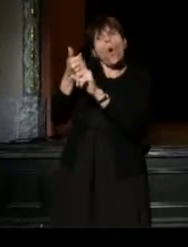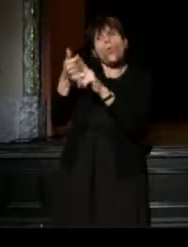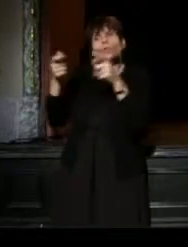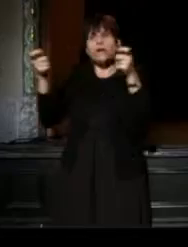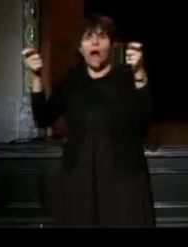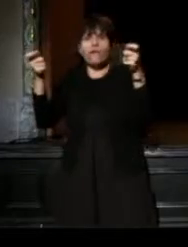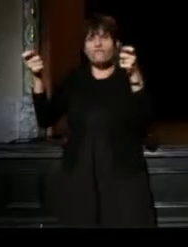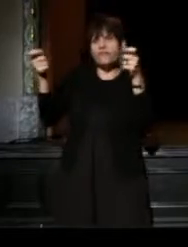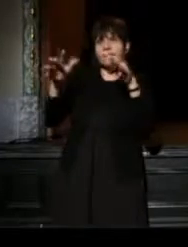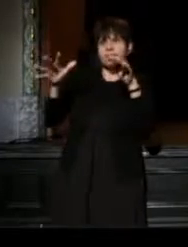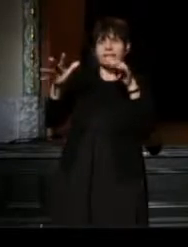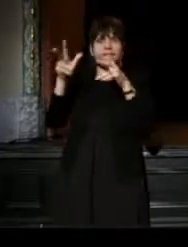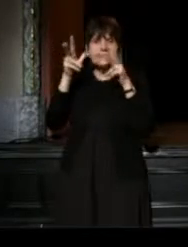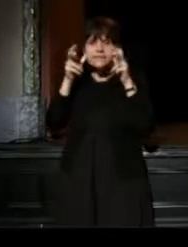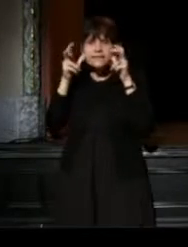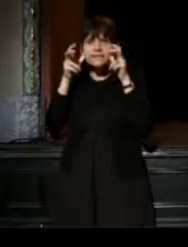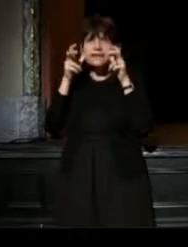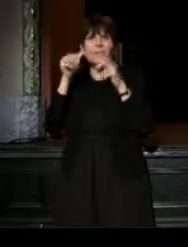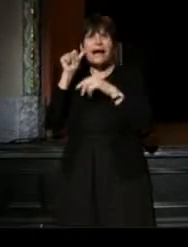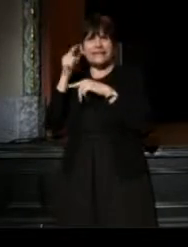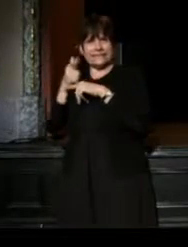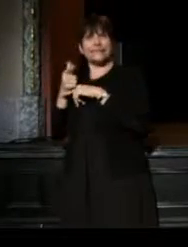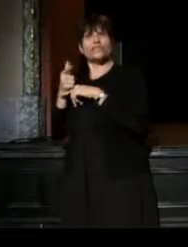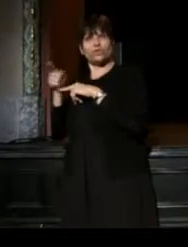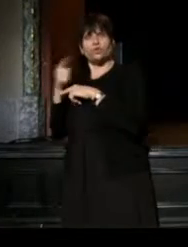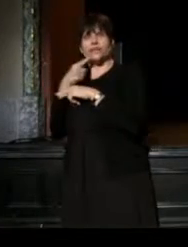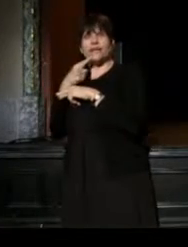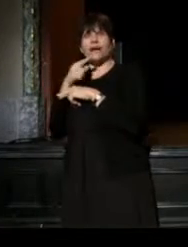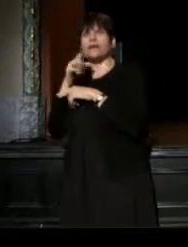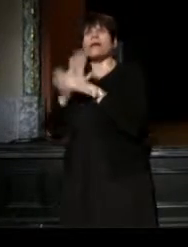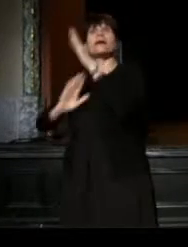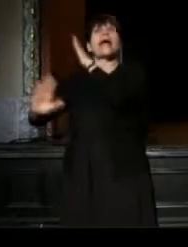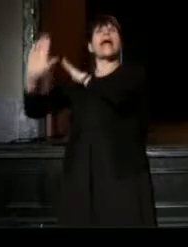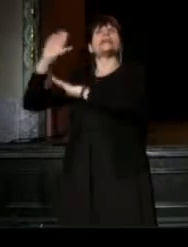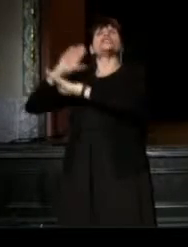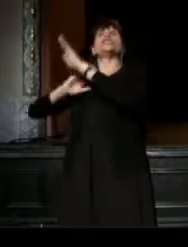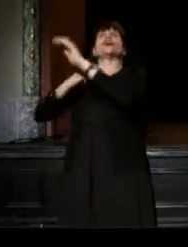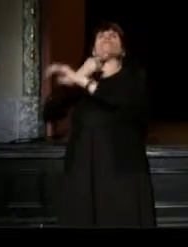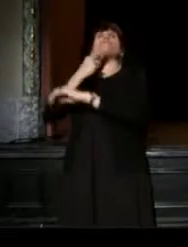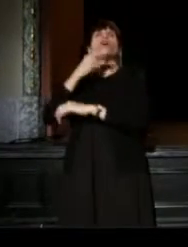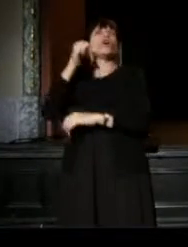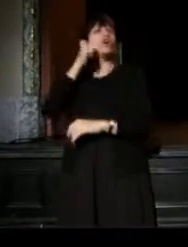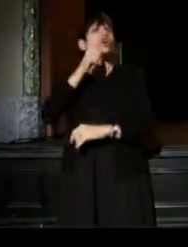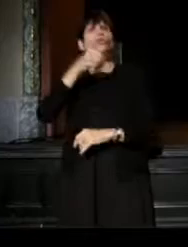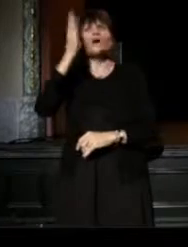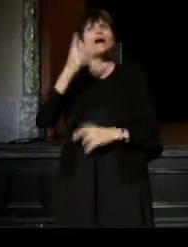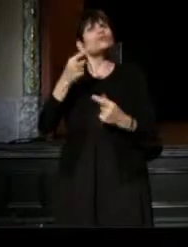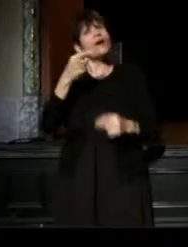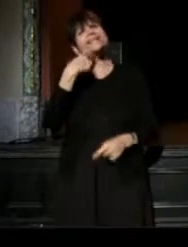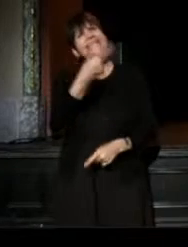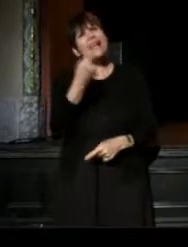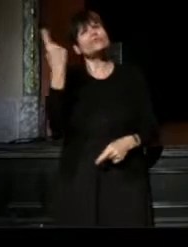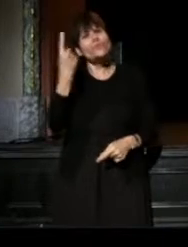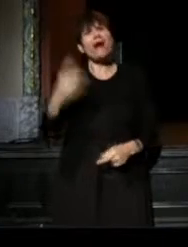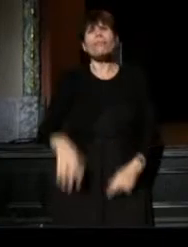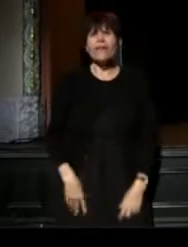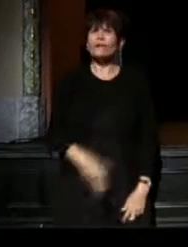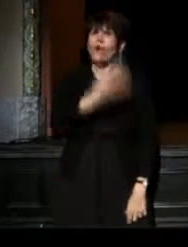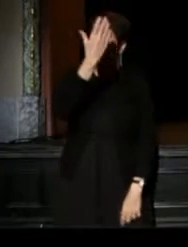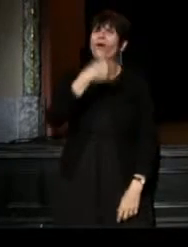And my sister, Jaharee, that ancient voice who tells me over and over again, "Girl, God is trying to tell you something ,"